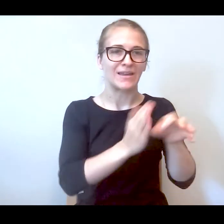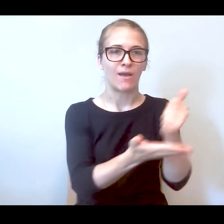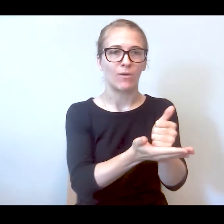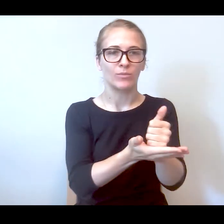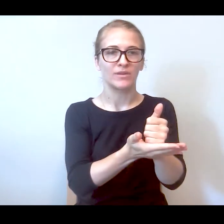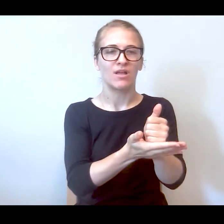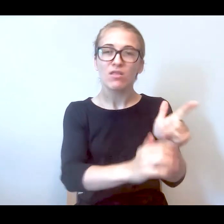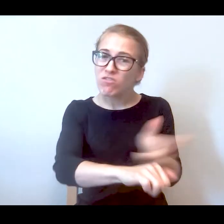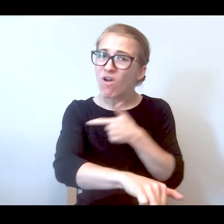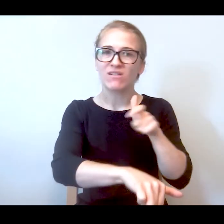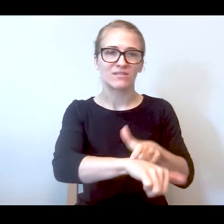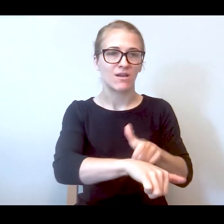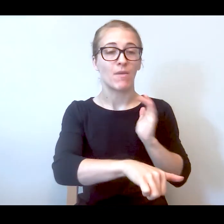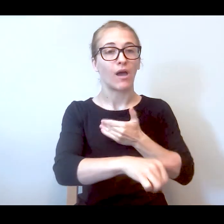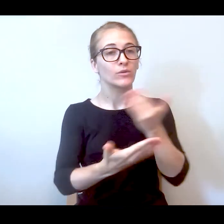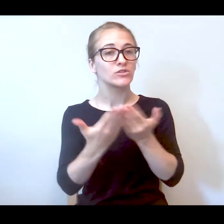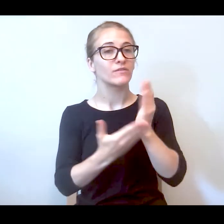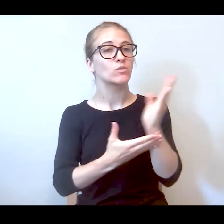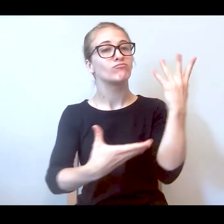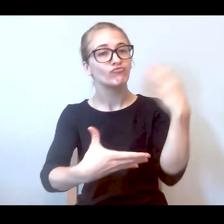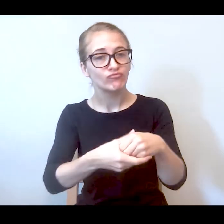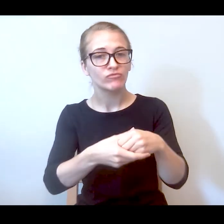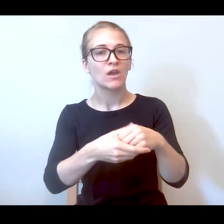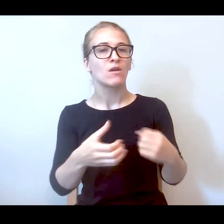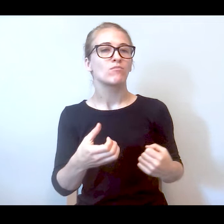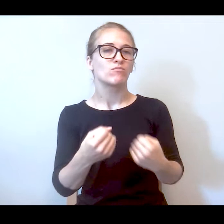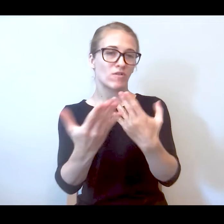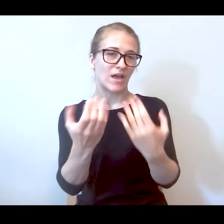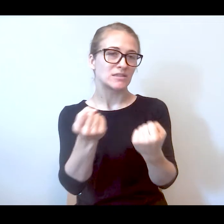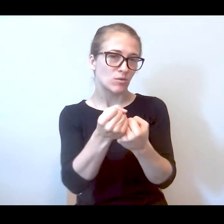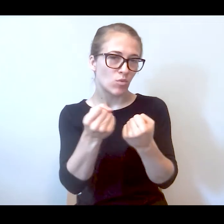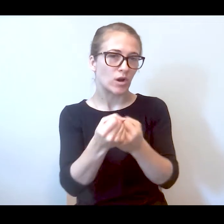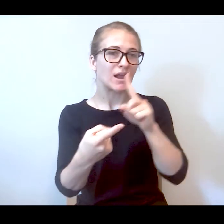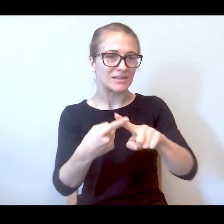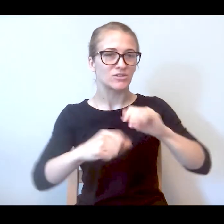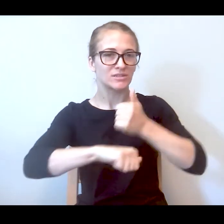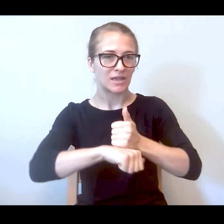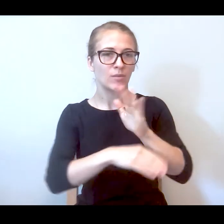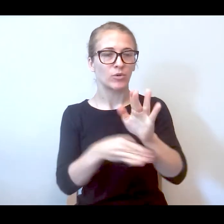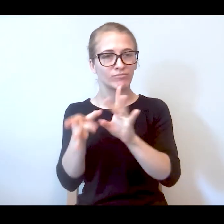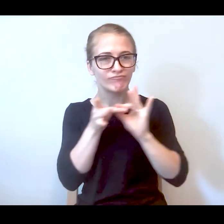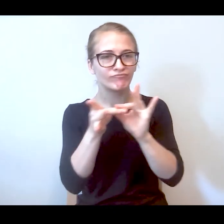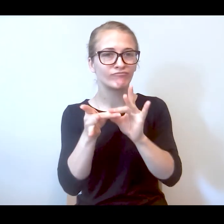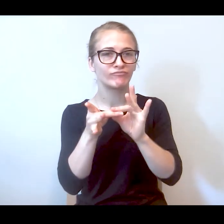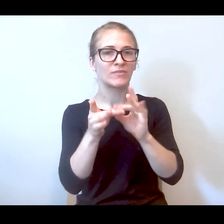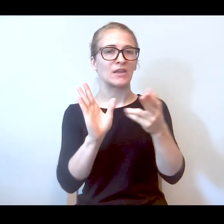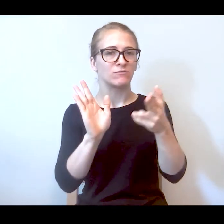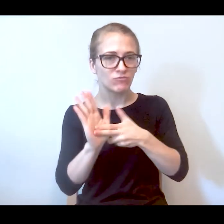service like ours can come in and provide a time-limited support until you establish the linkages and get enrolled and go through the intake